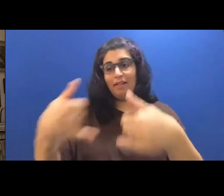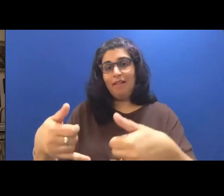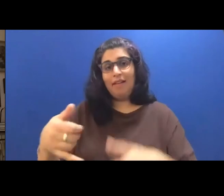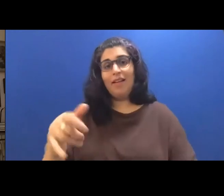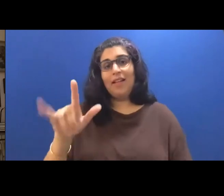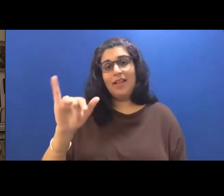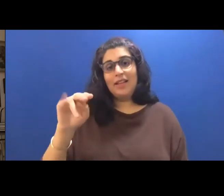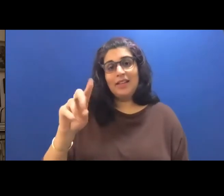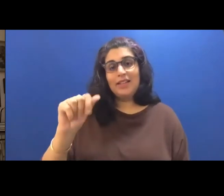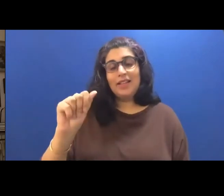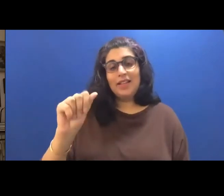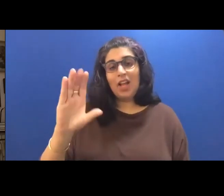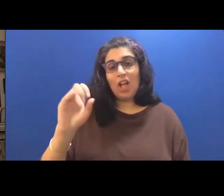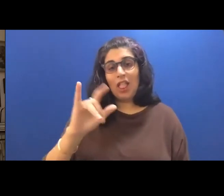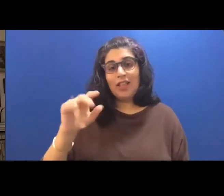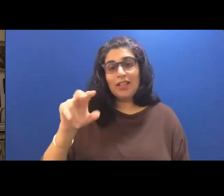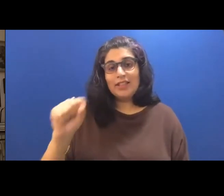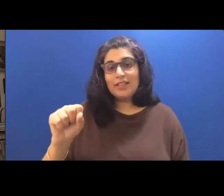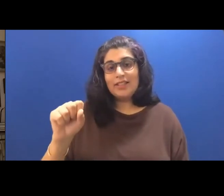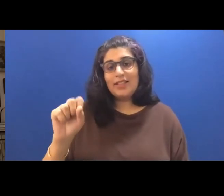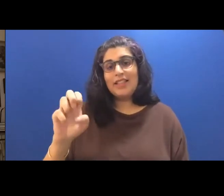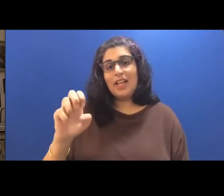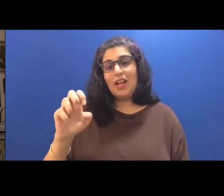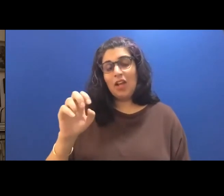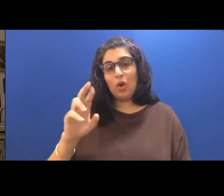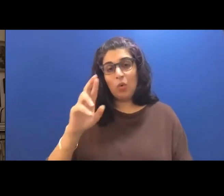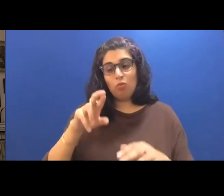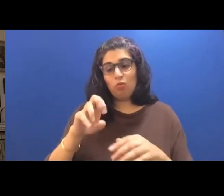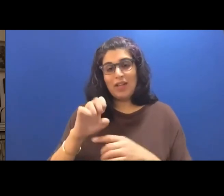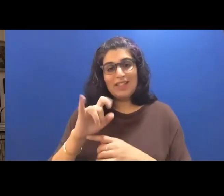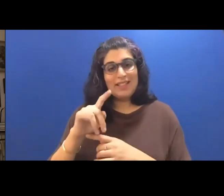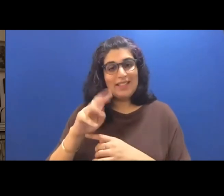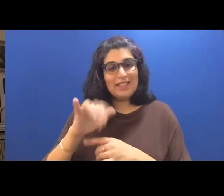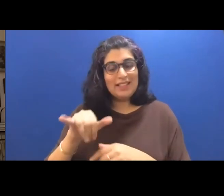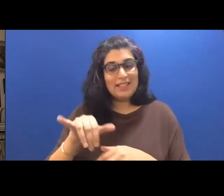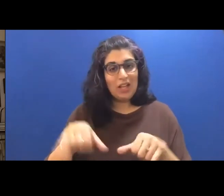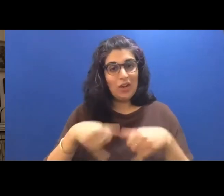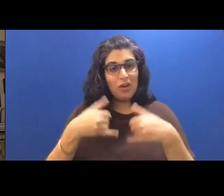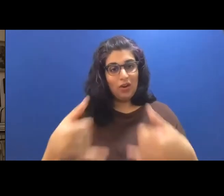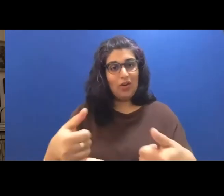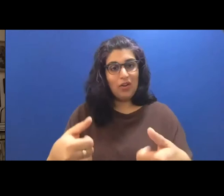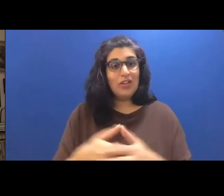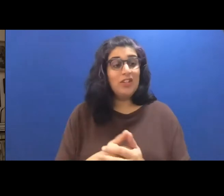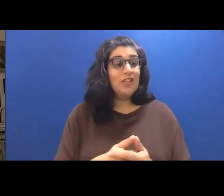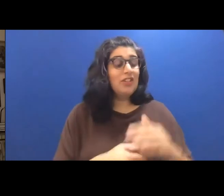residency Award. She serves as the founding editor in chief of no tokens, a magazine of